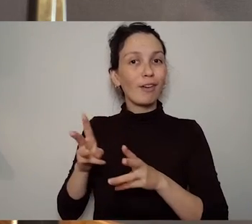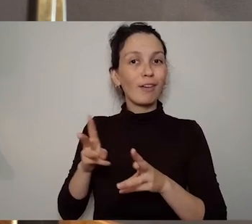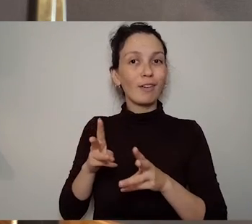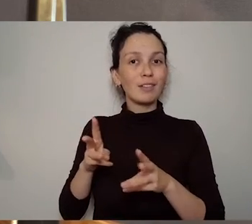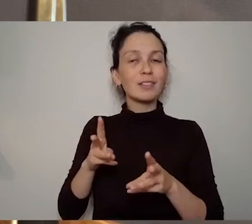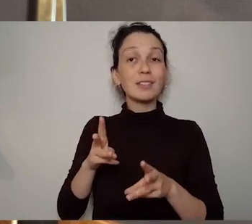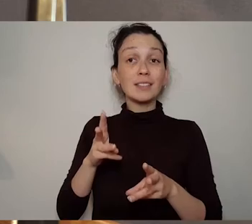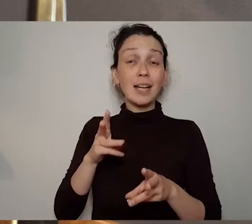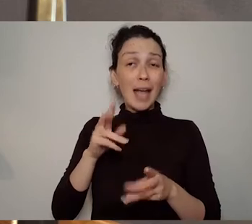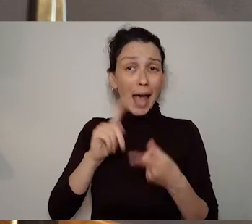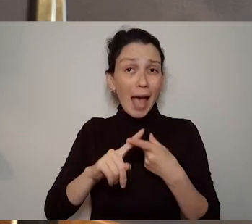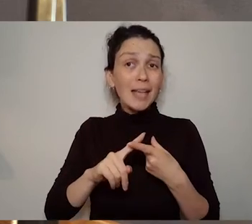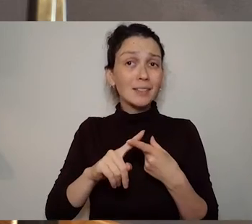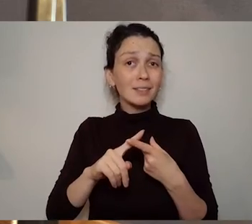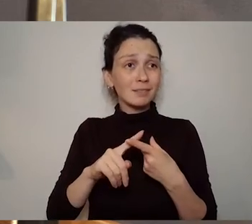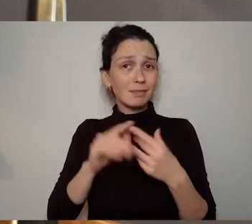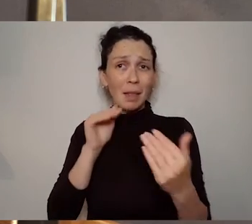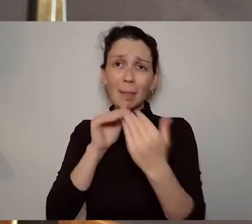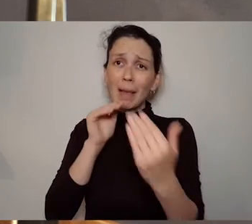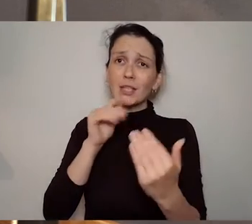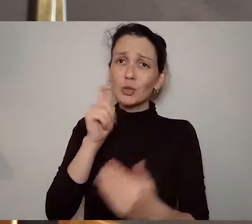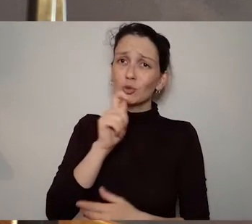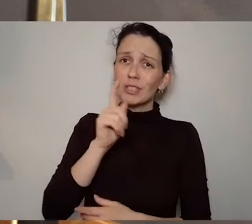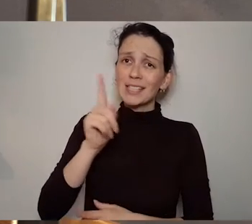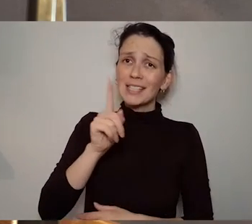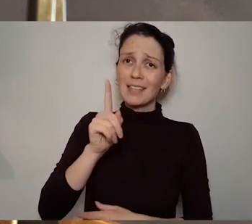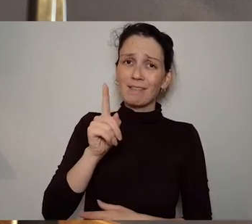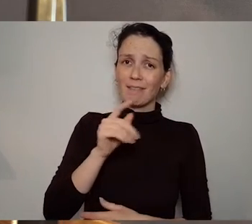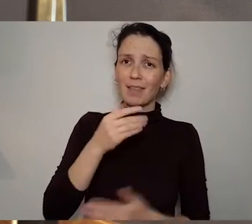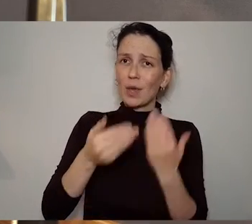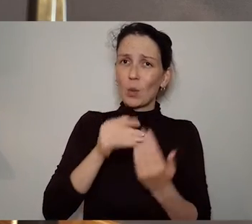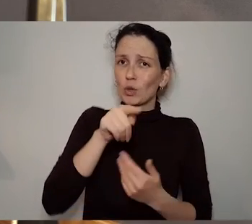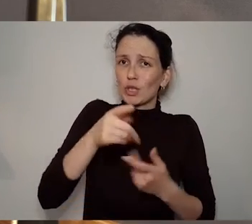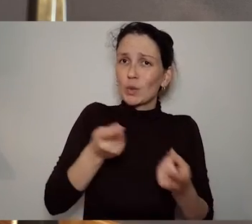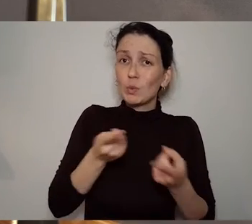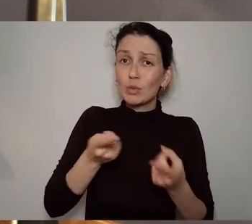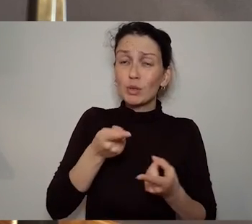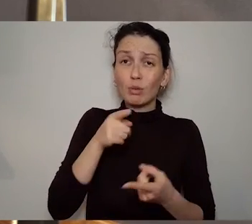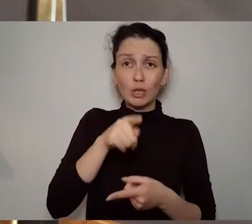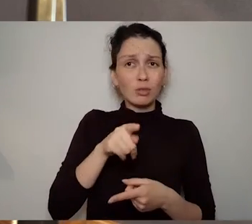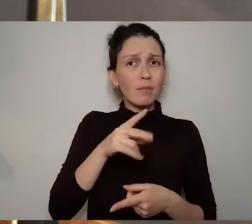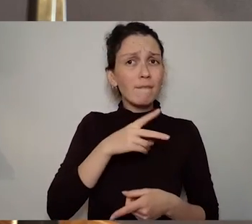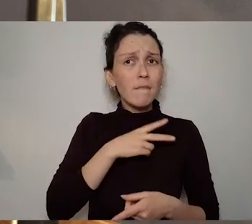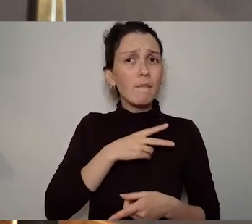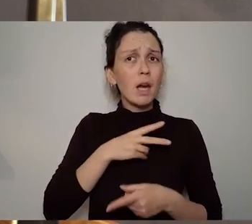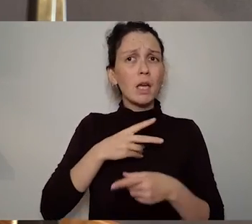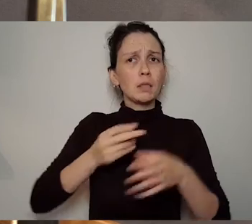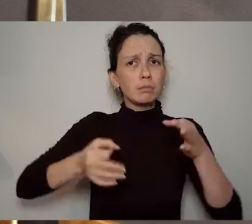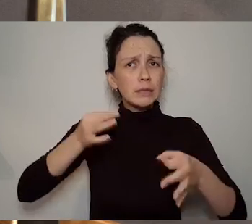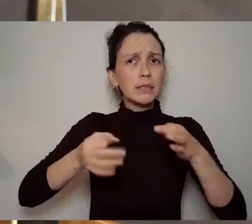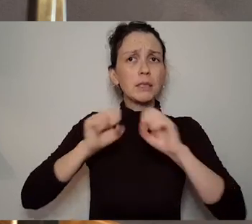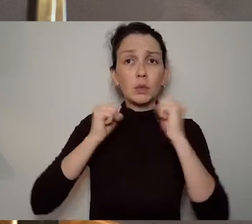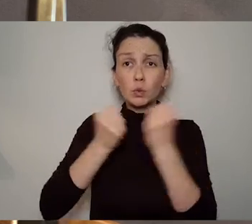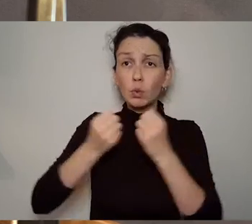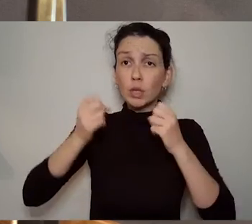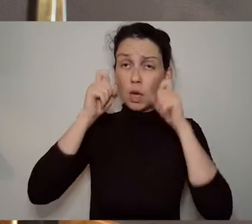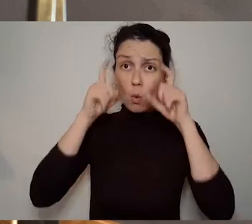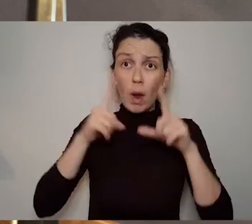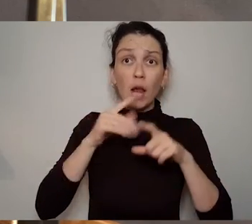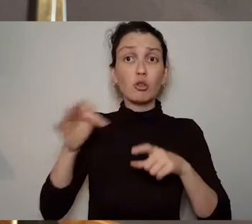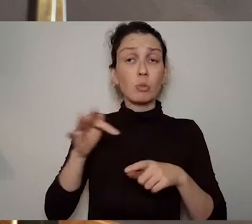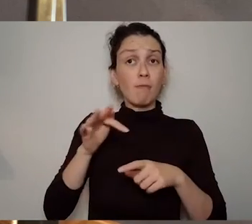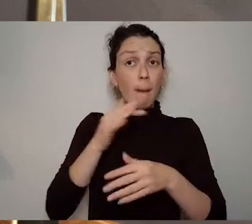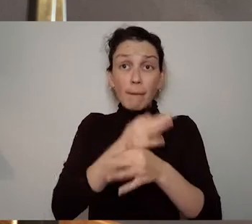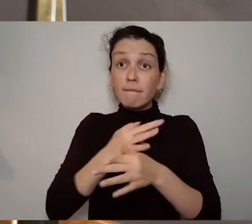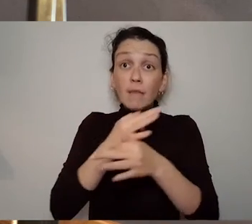She builds that into her plays and particularly in the 1930s as a deafened artist she you know holds on